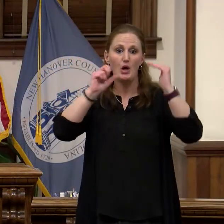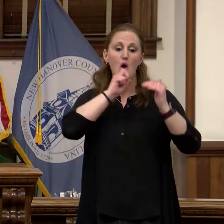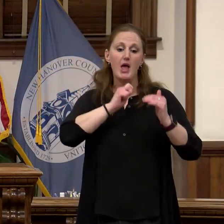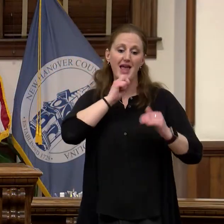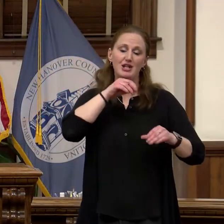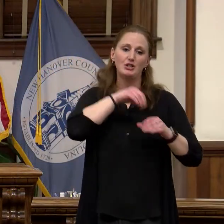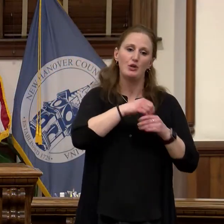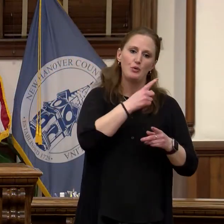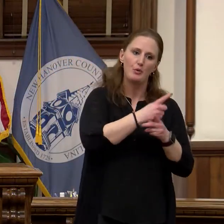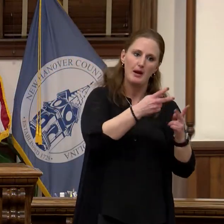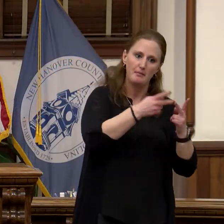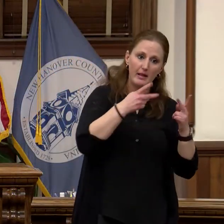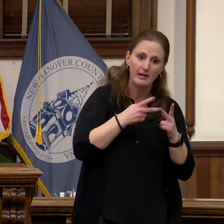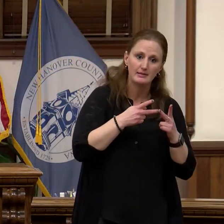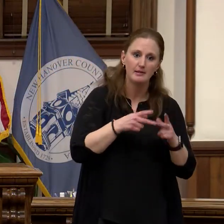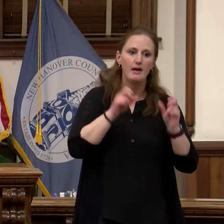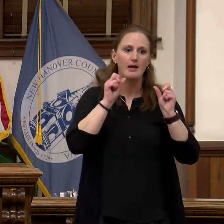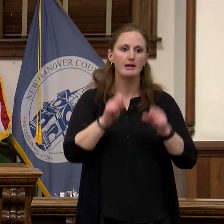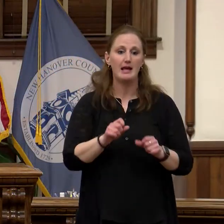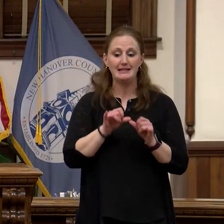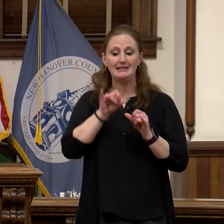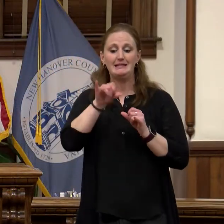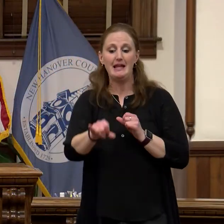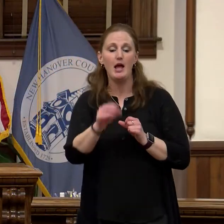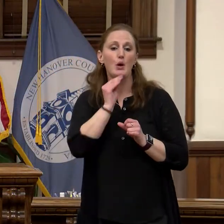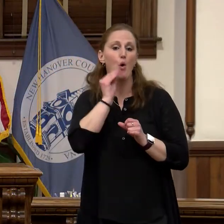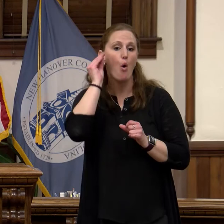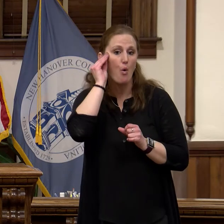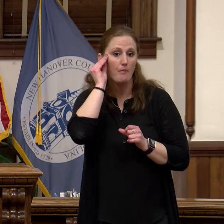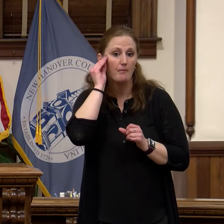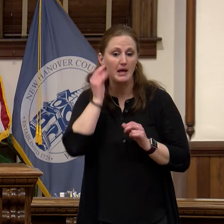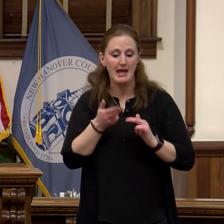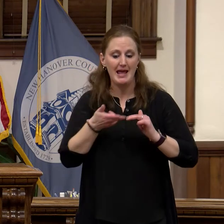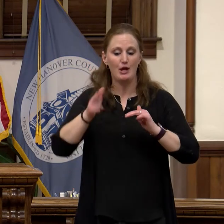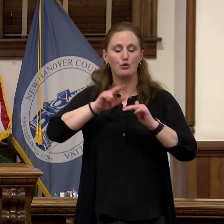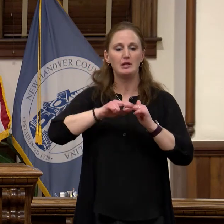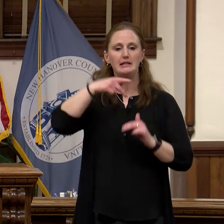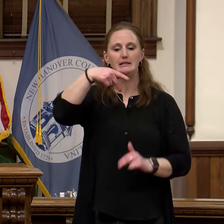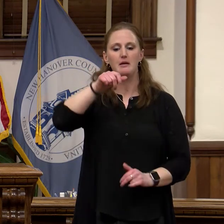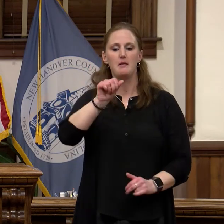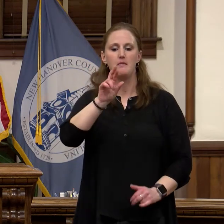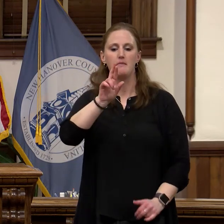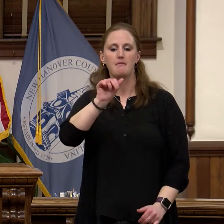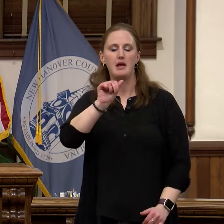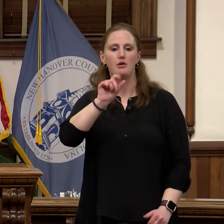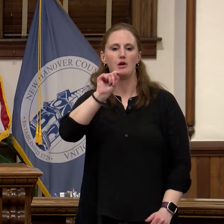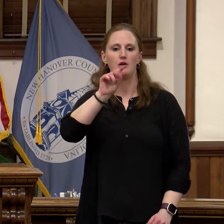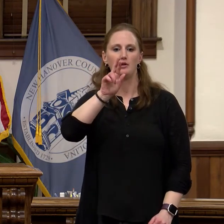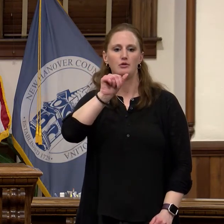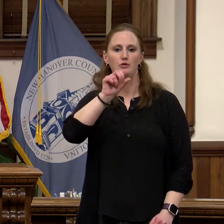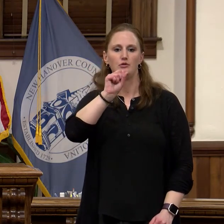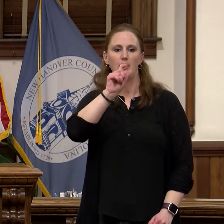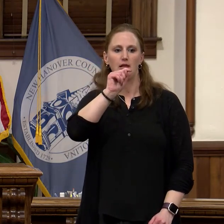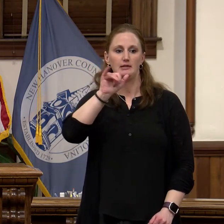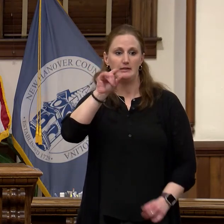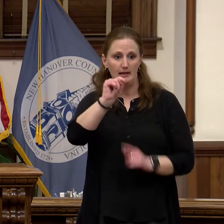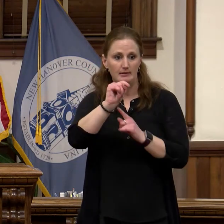hospital back to the home, increase paratransit services and efficiencies for older adults, enhance the county services for the